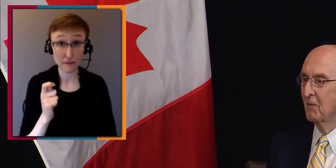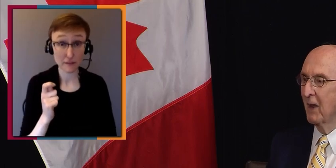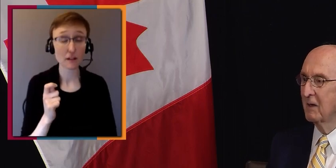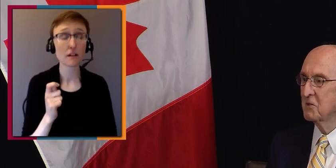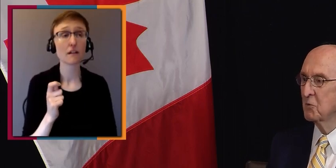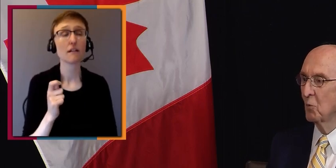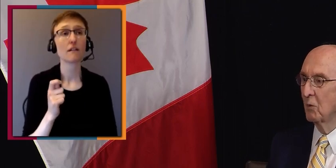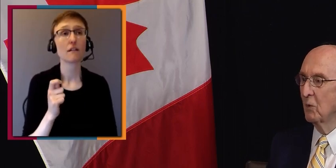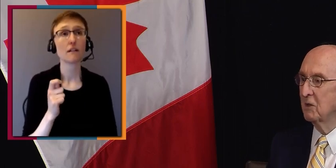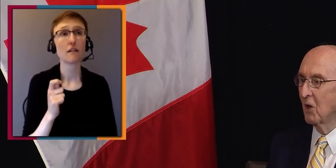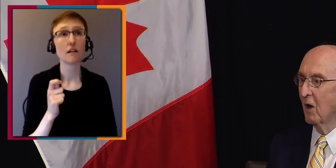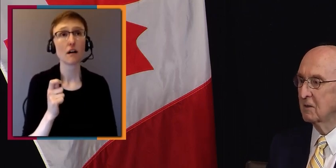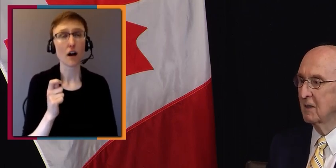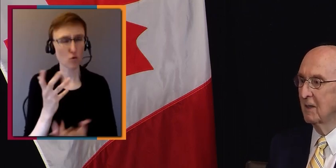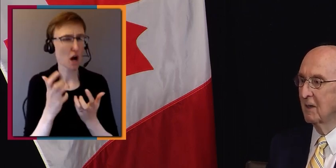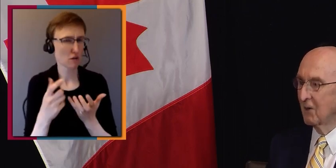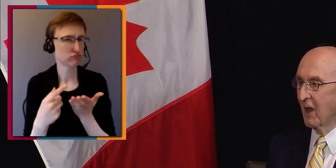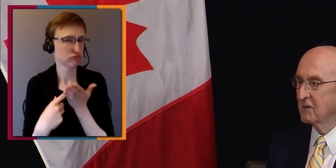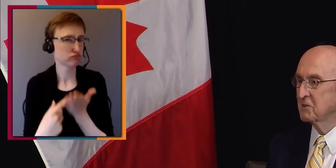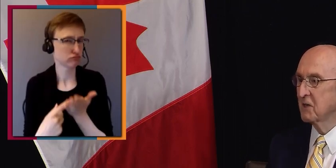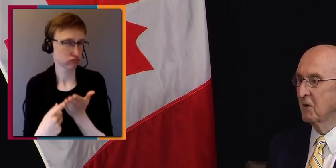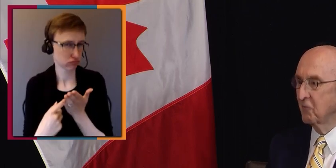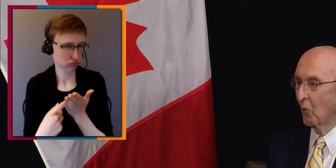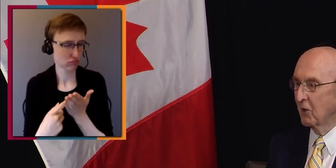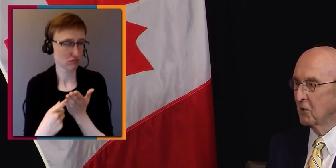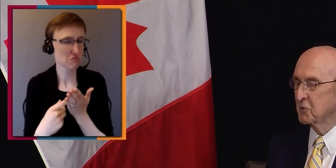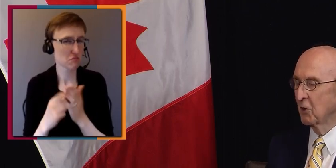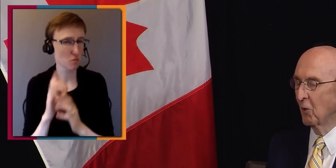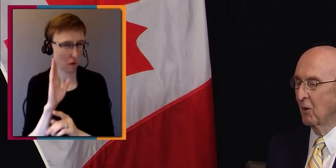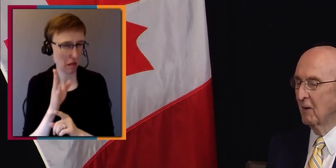And that is when we talked last, say, four years ago,